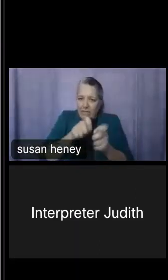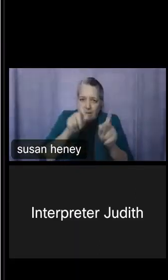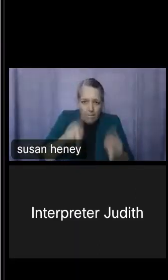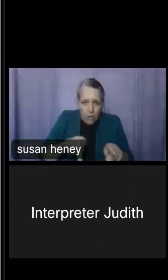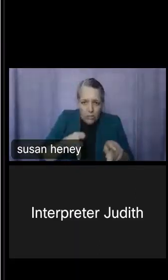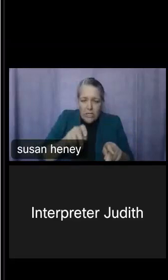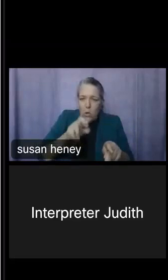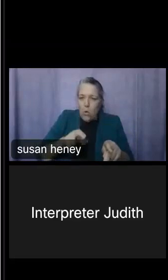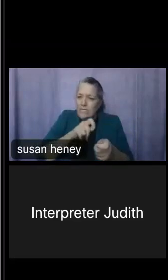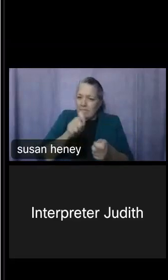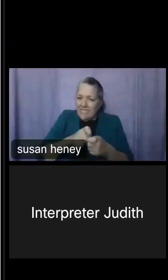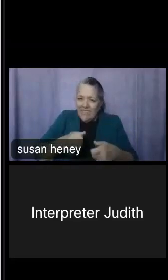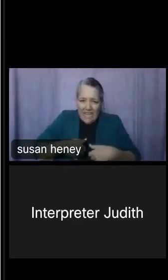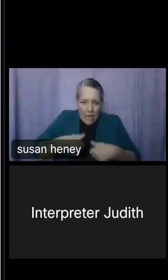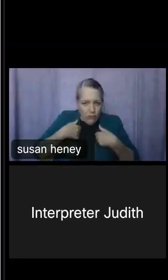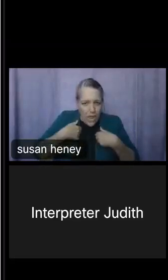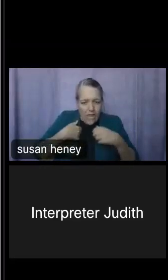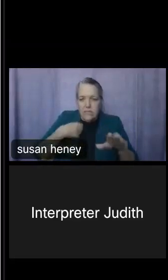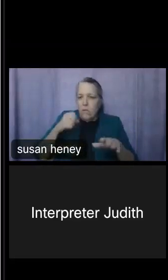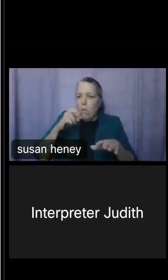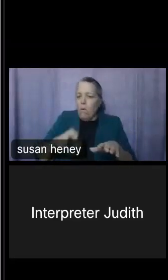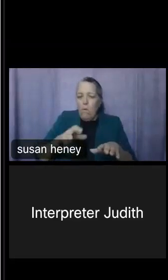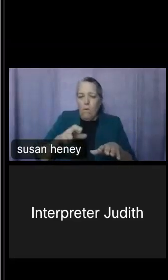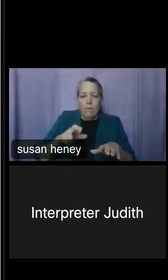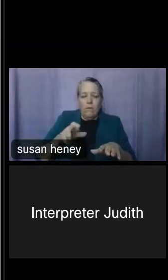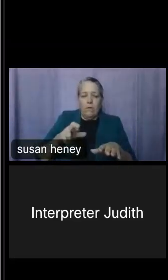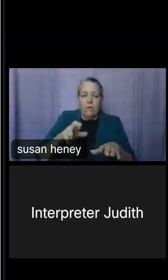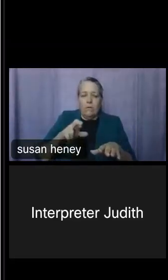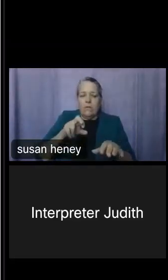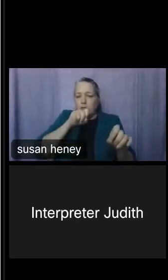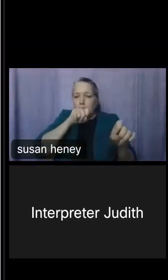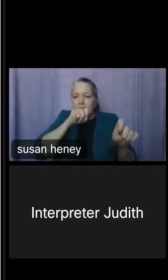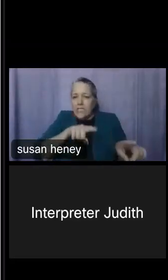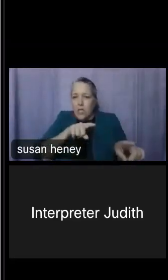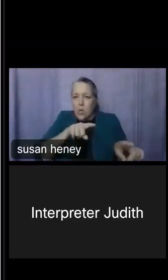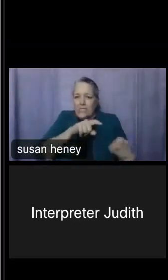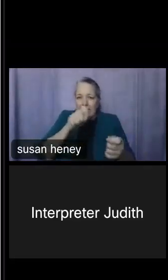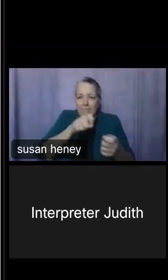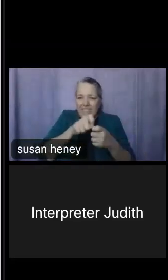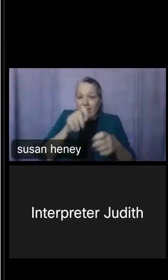in our economic surveys, we never want to disclose an individual business who participated